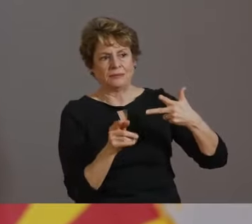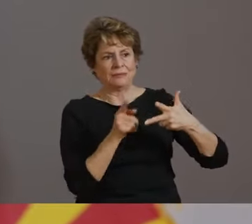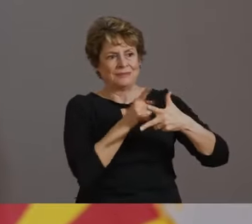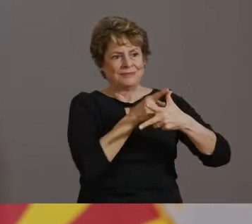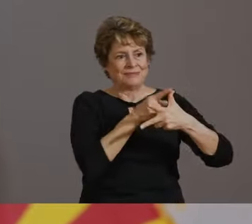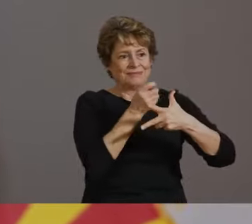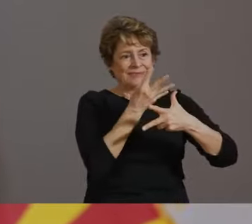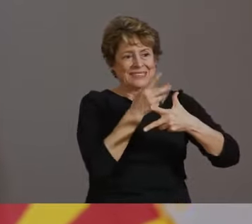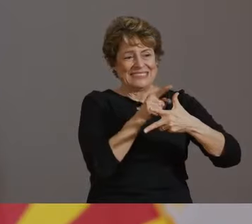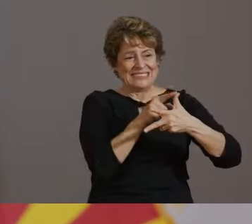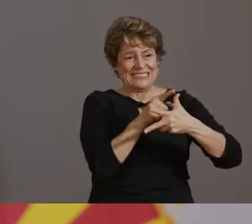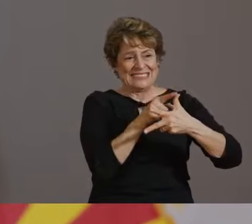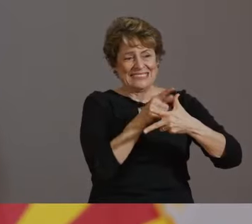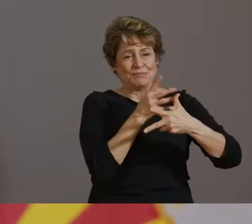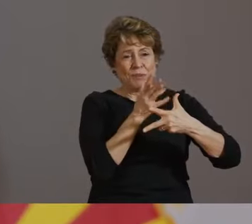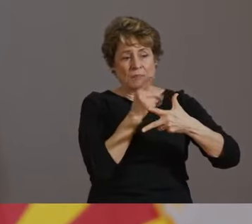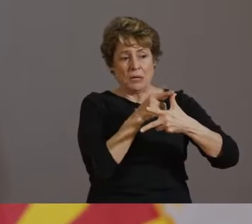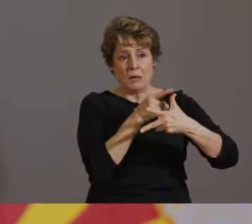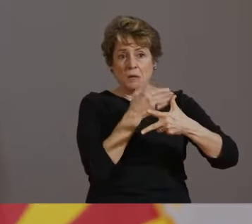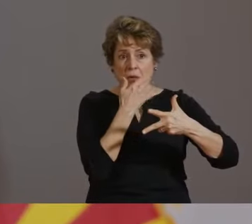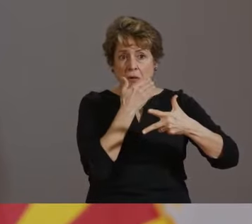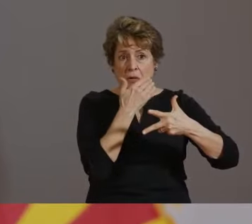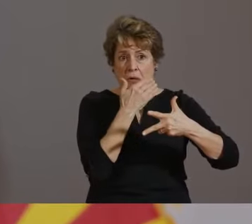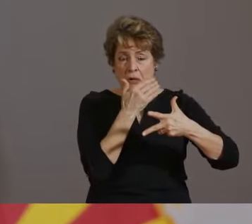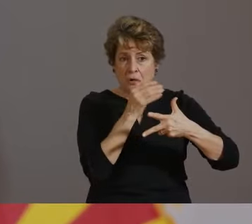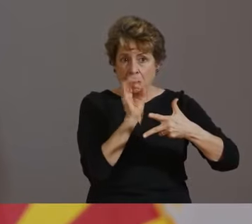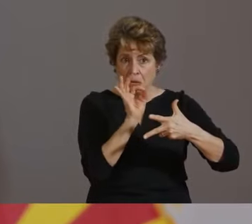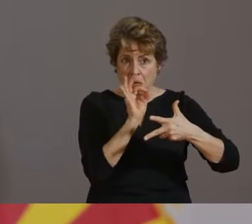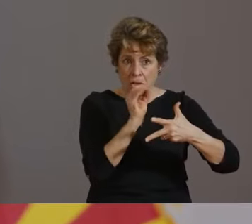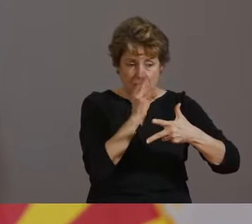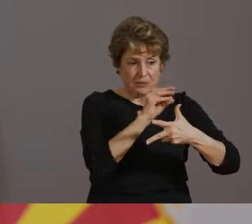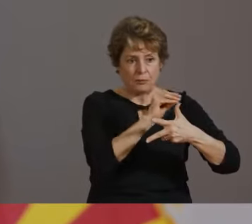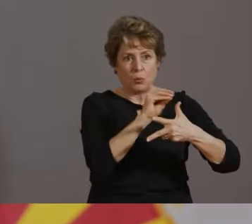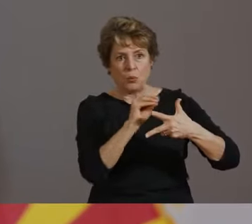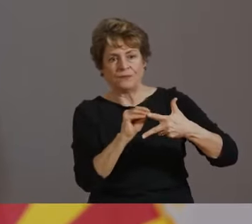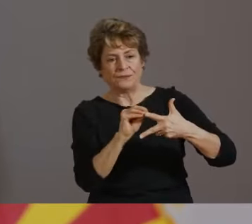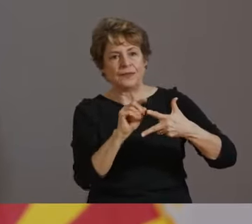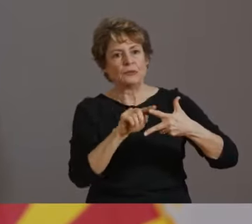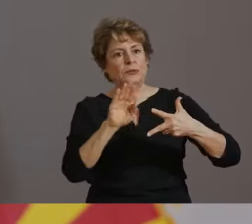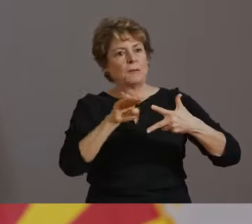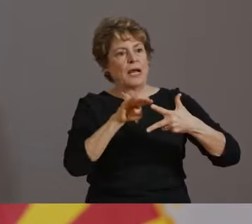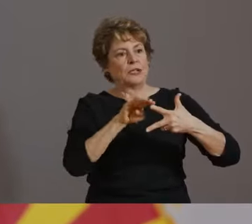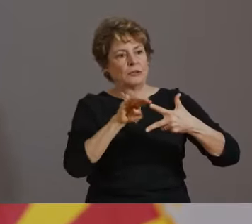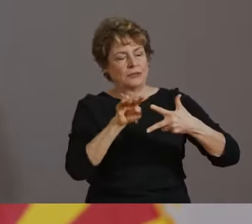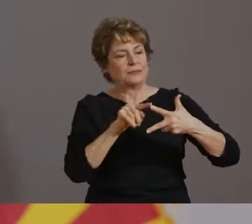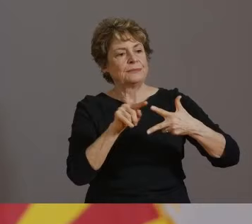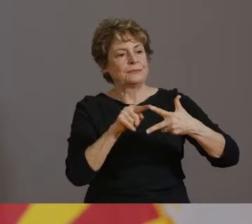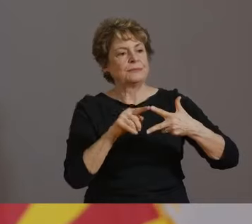SINCE ANNOUNCING THAT SEVERAL NEW COUNTIES MET THOSE BENCHMARKS, 1205 GYMS, BARS PROVIDING